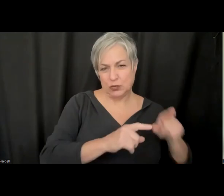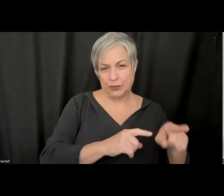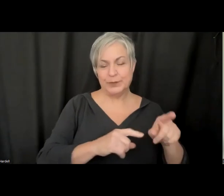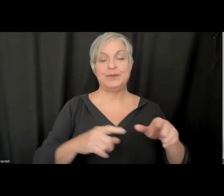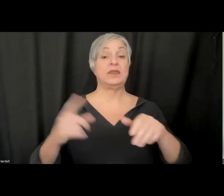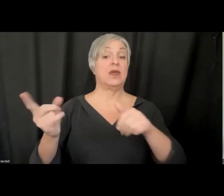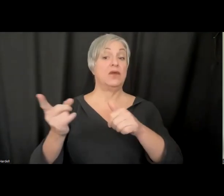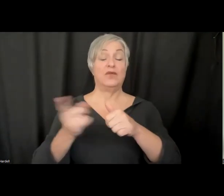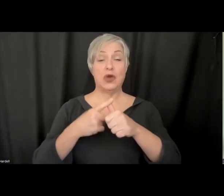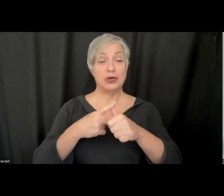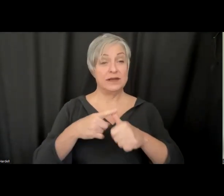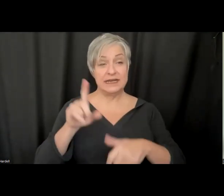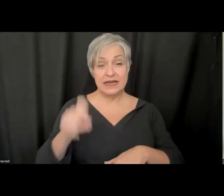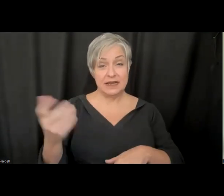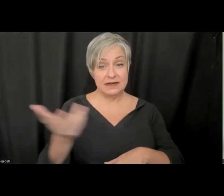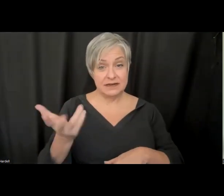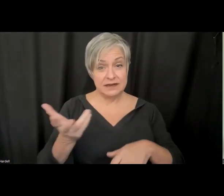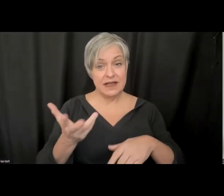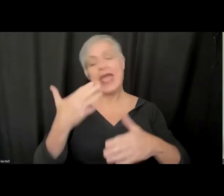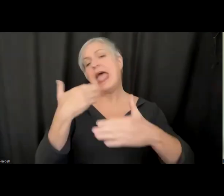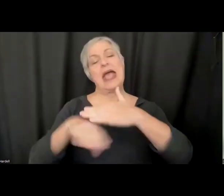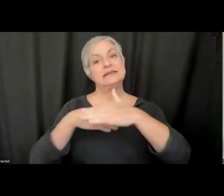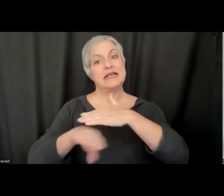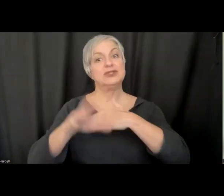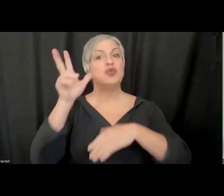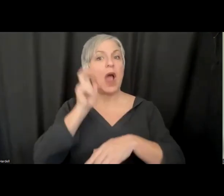you need is you need access to audio. You need to be able to